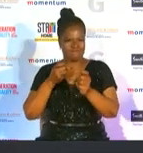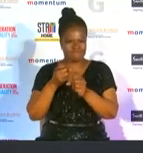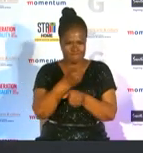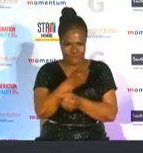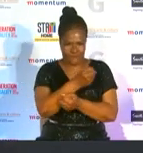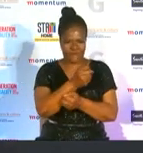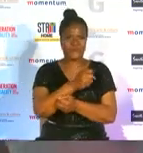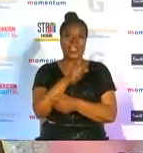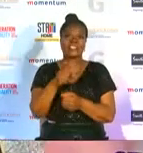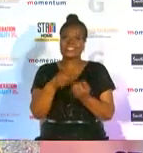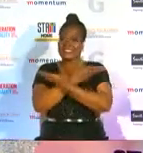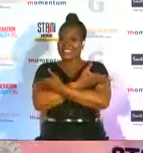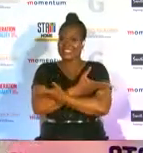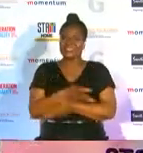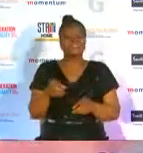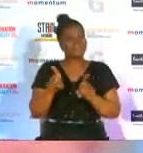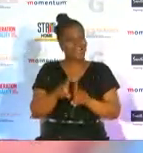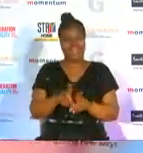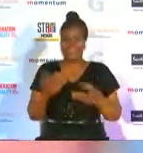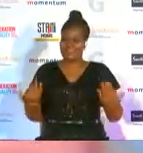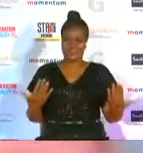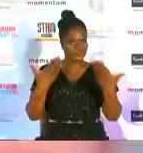together just like tonight